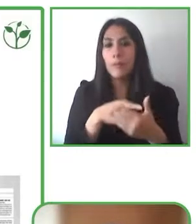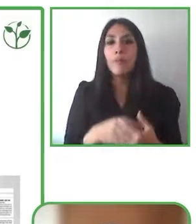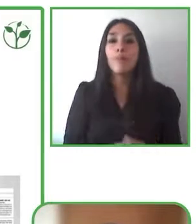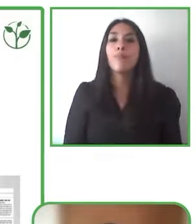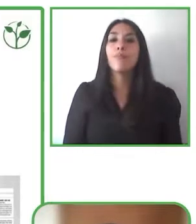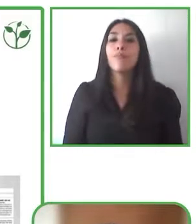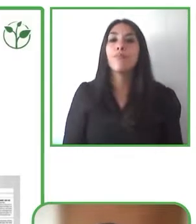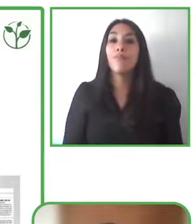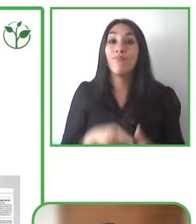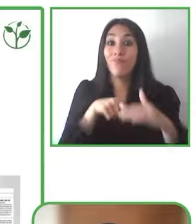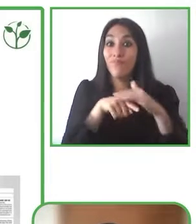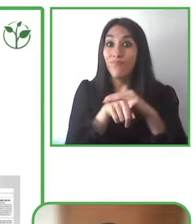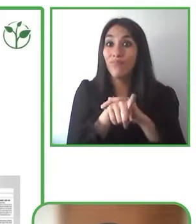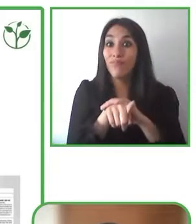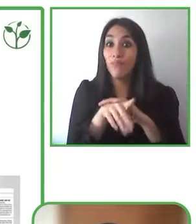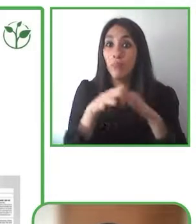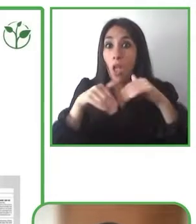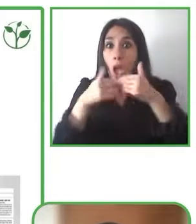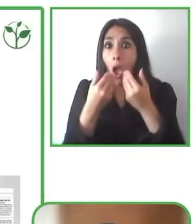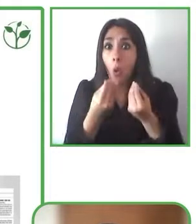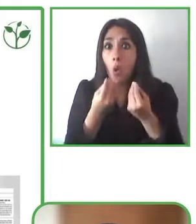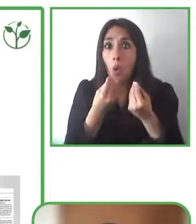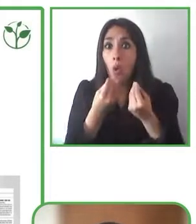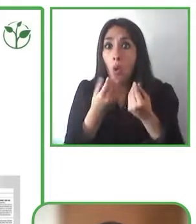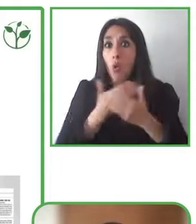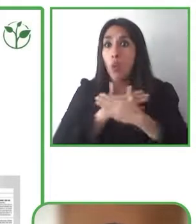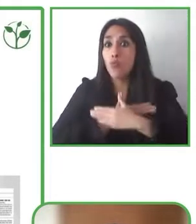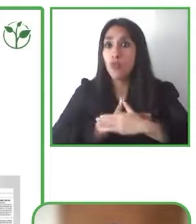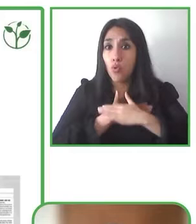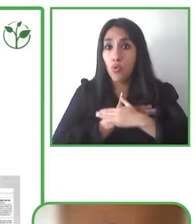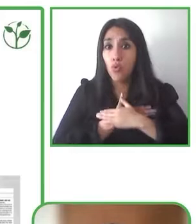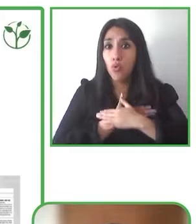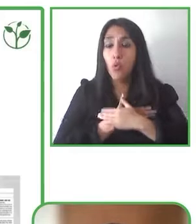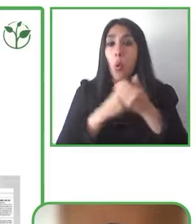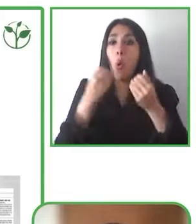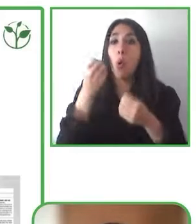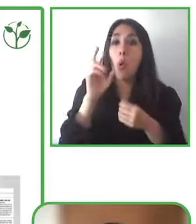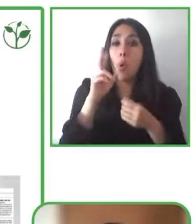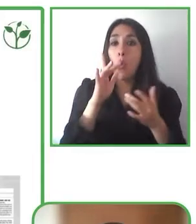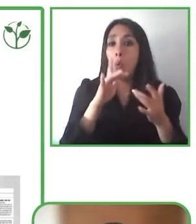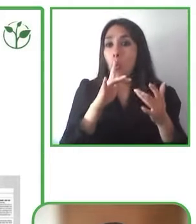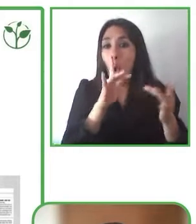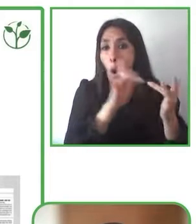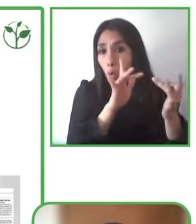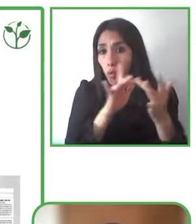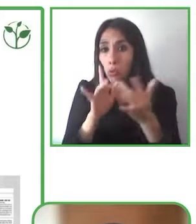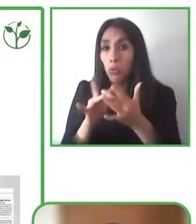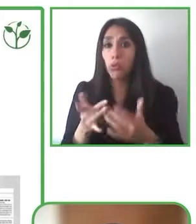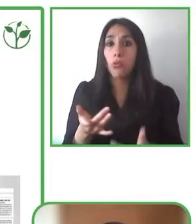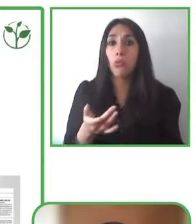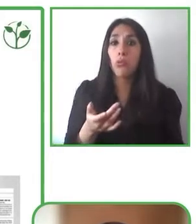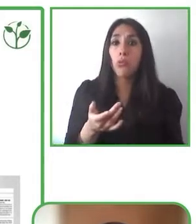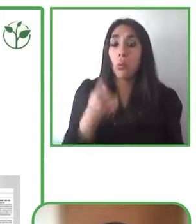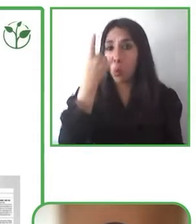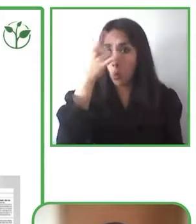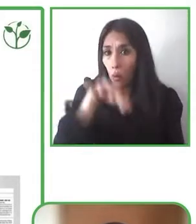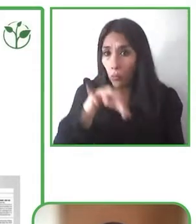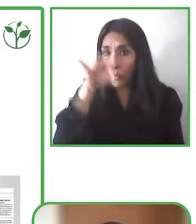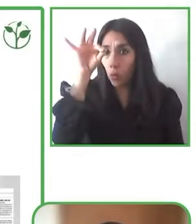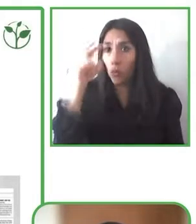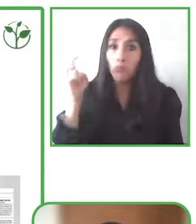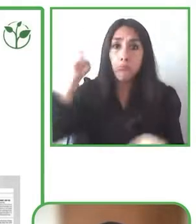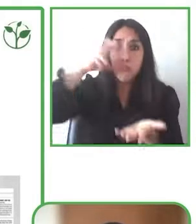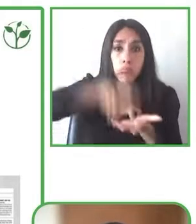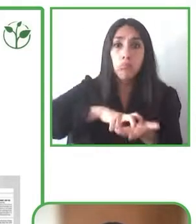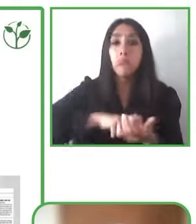to participate or also to be an actor or part of those works in our cultural centre or in